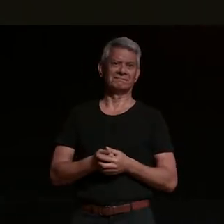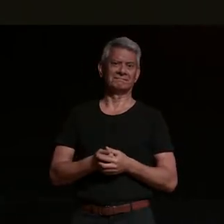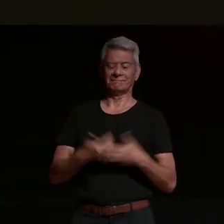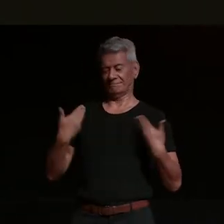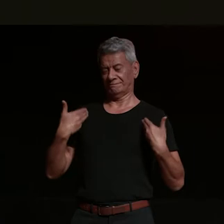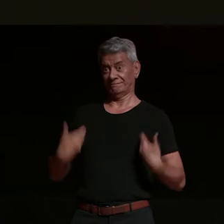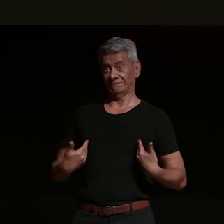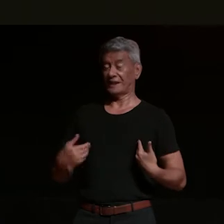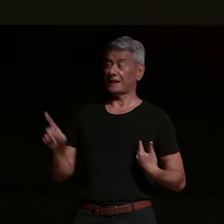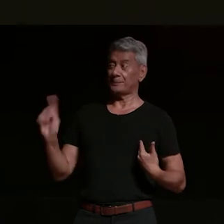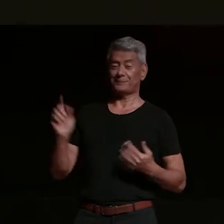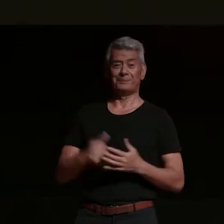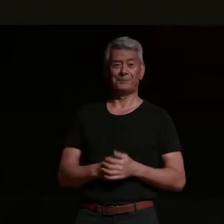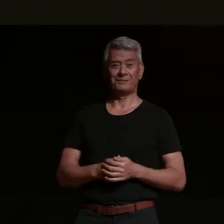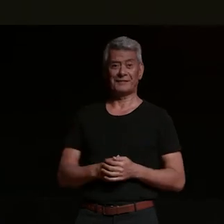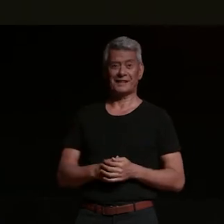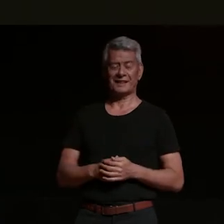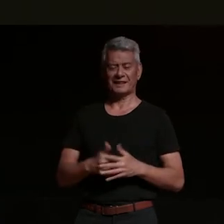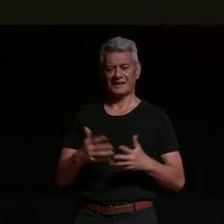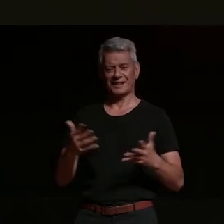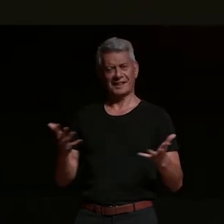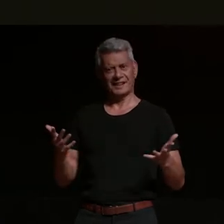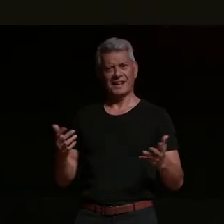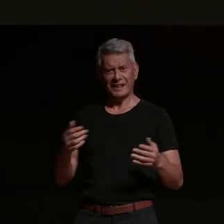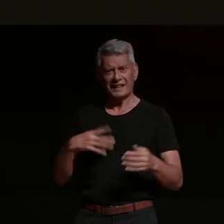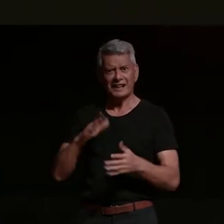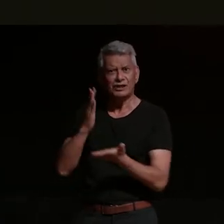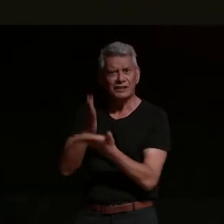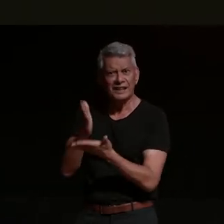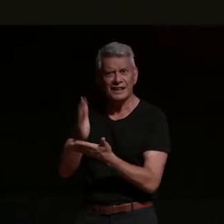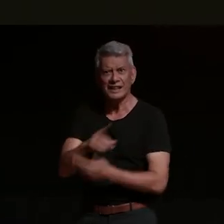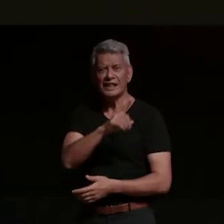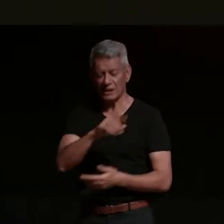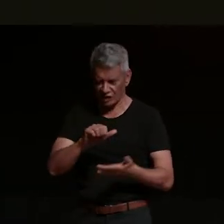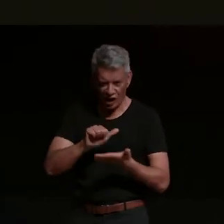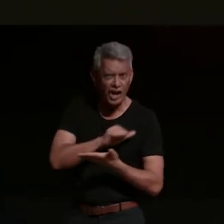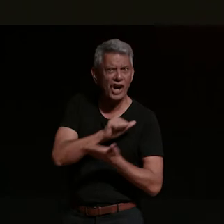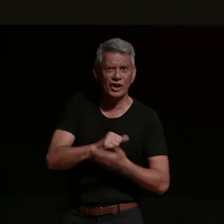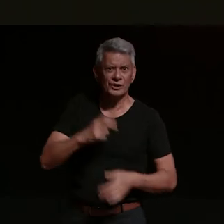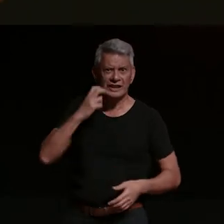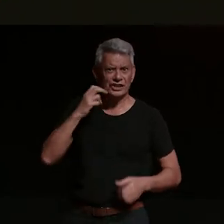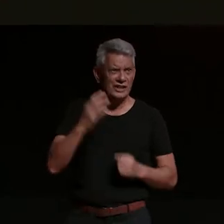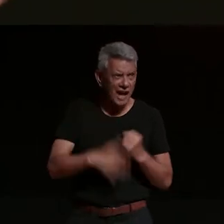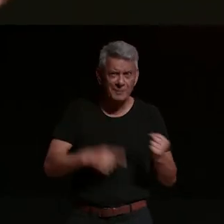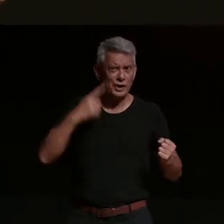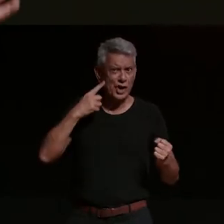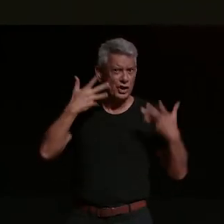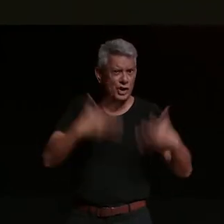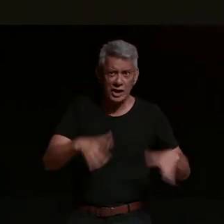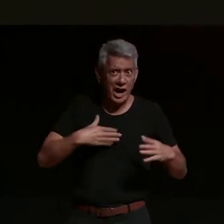yep so i was like yeah it is and he goes holy [ __ ] that's really cool i've heard of that and i just didn't know it was real when i go here we are